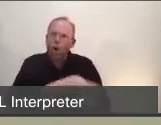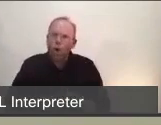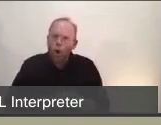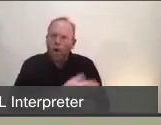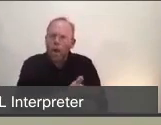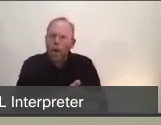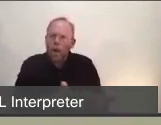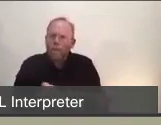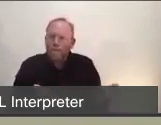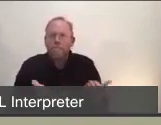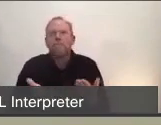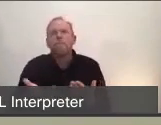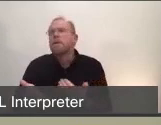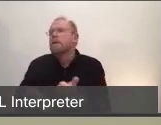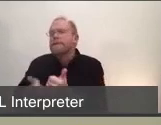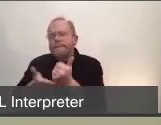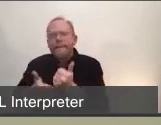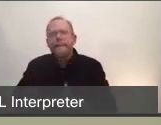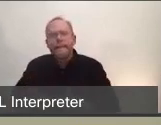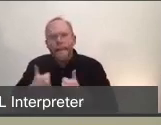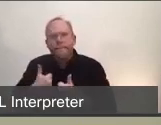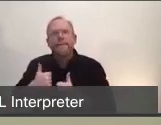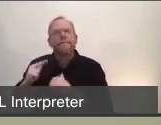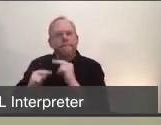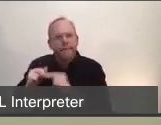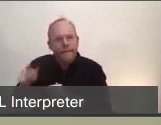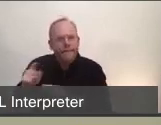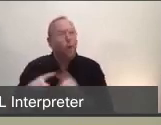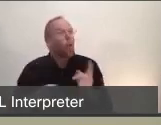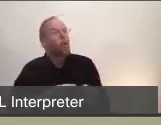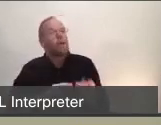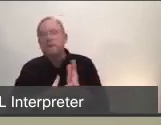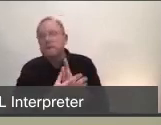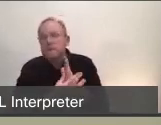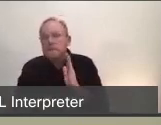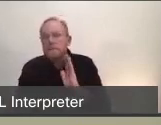and nursing homes or skilled nursing facilities, that these individuals,